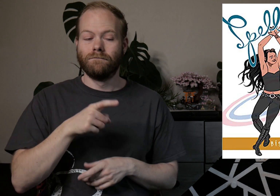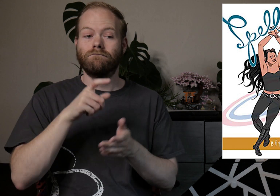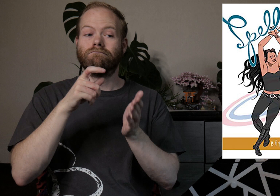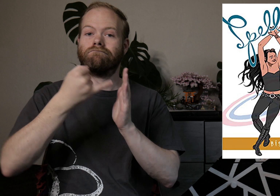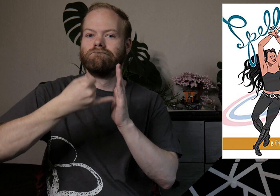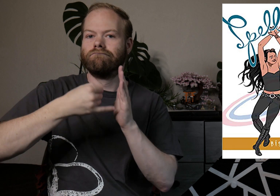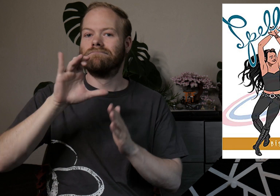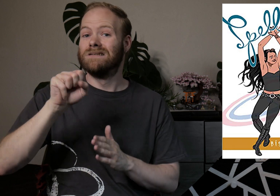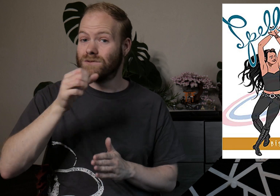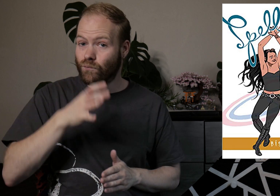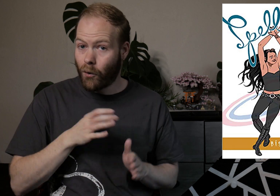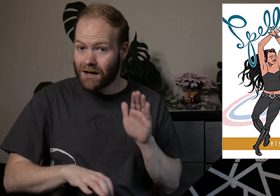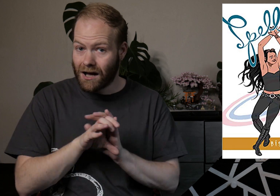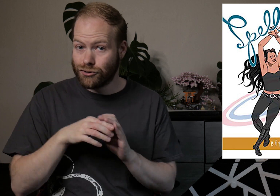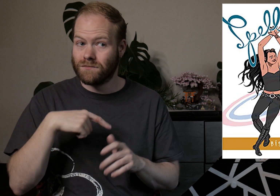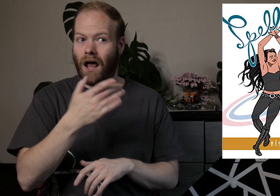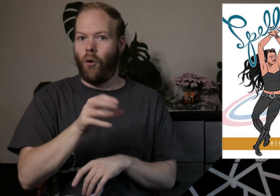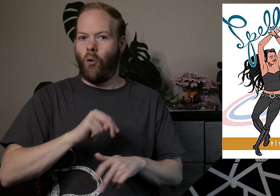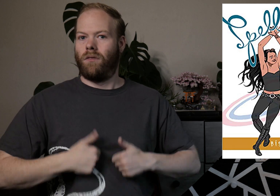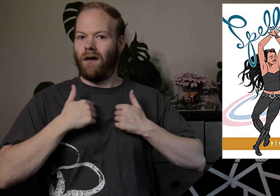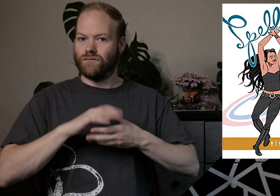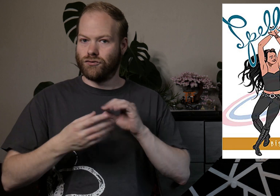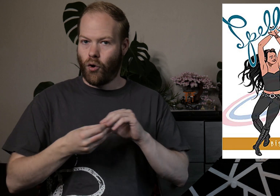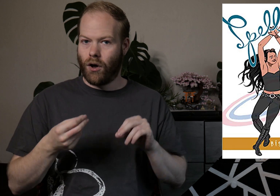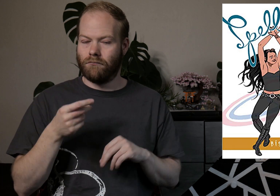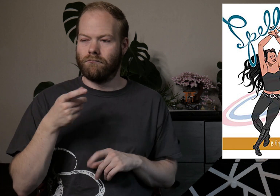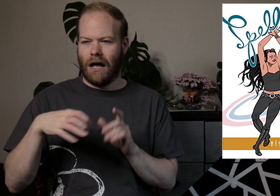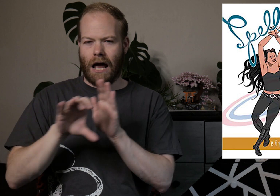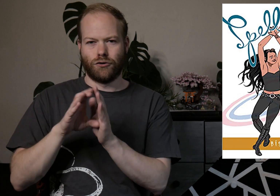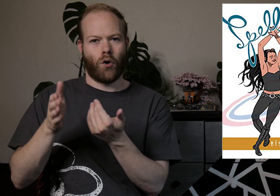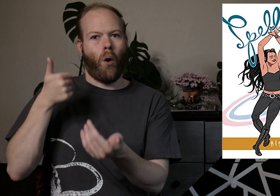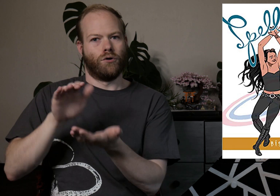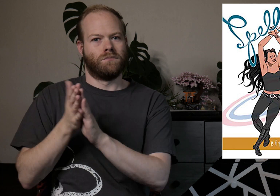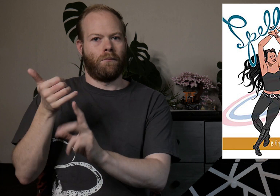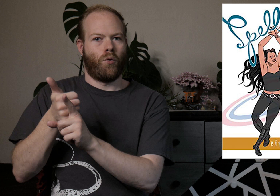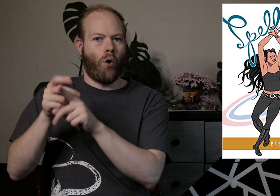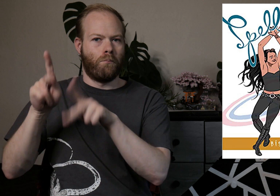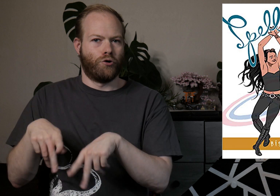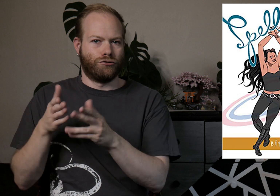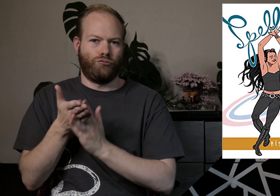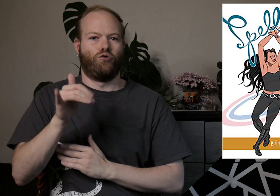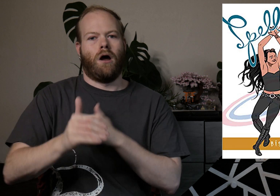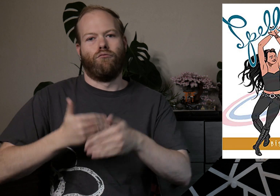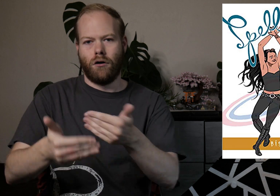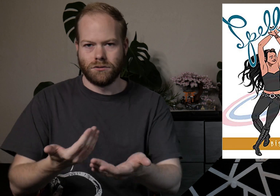She uses a cis woman character to tell her own life story, and the character almost becomes her own person through the process.